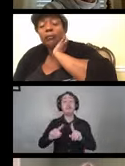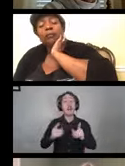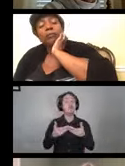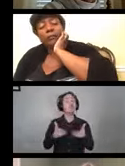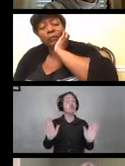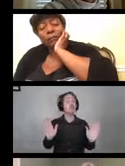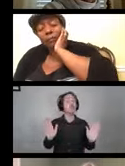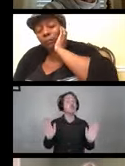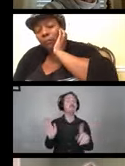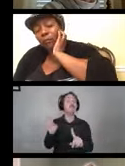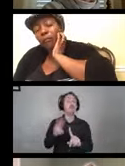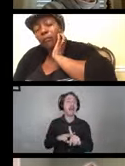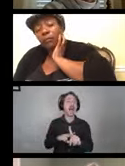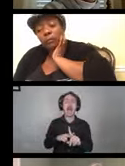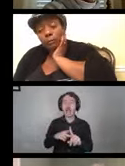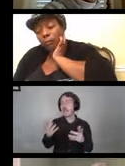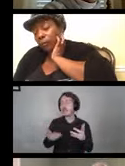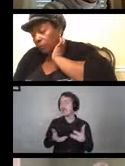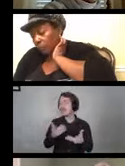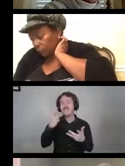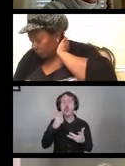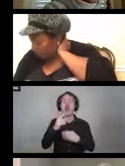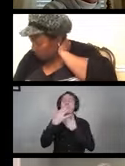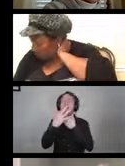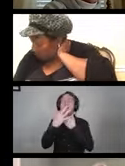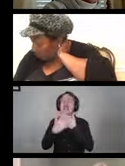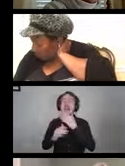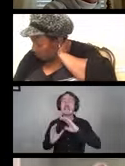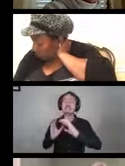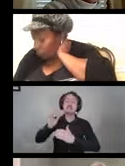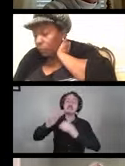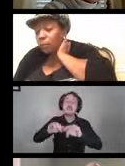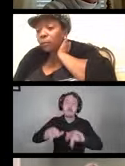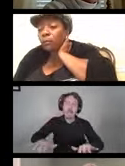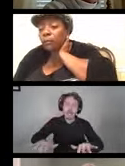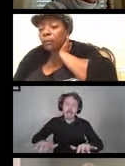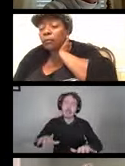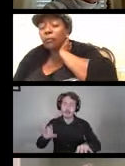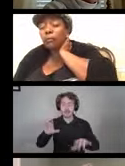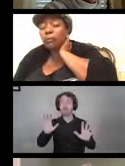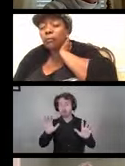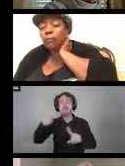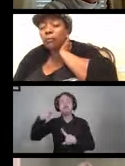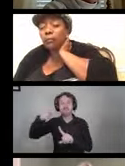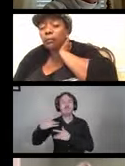to address blood spills or what have you. That does occur. So be mindful of that.